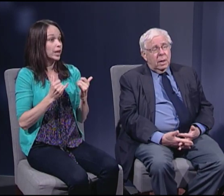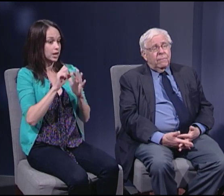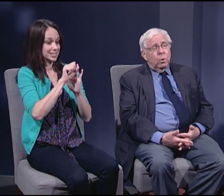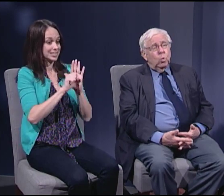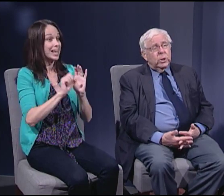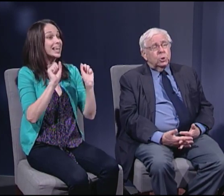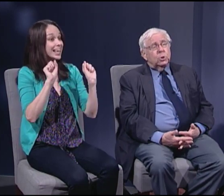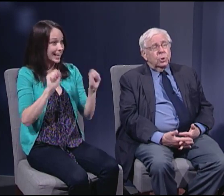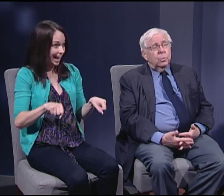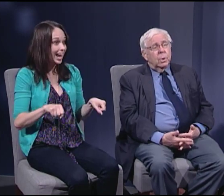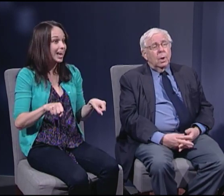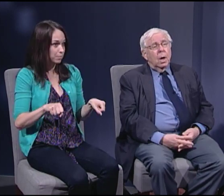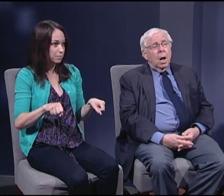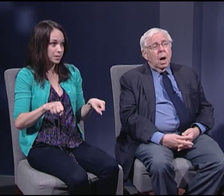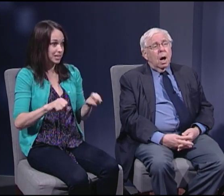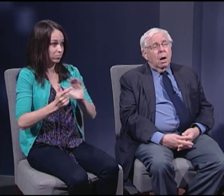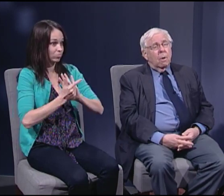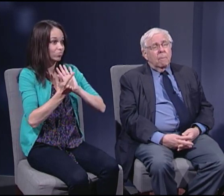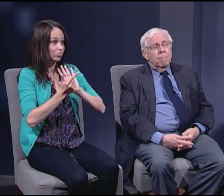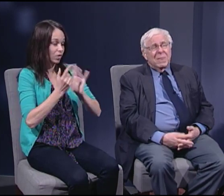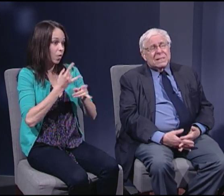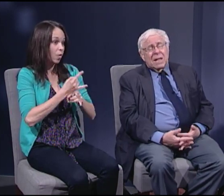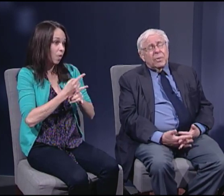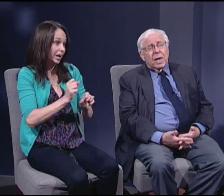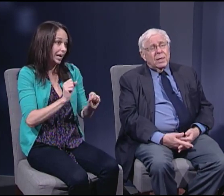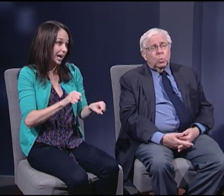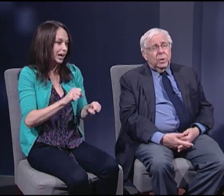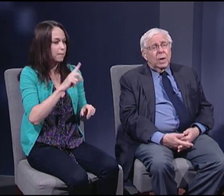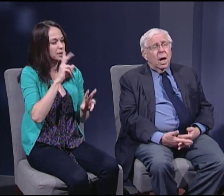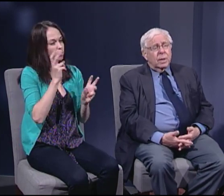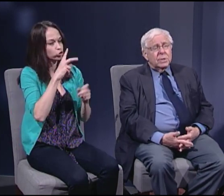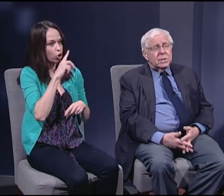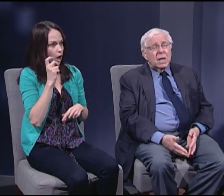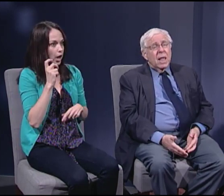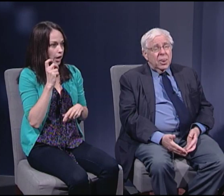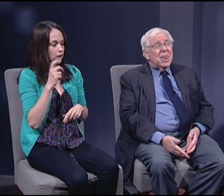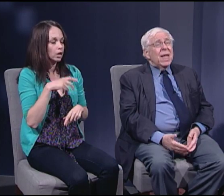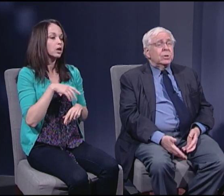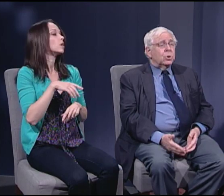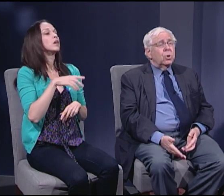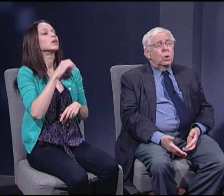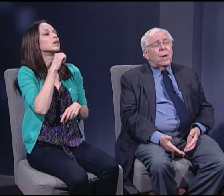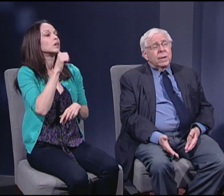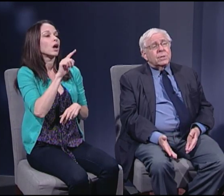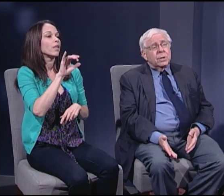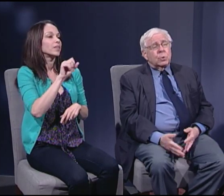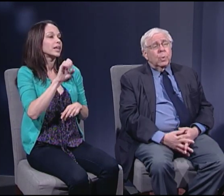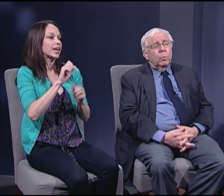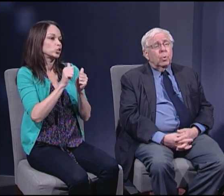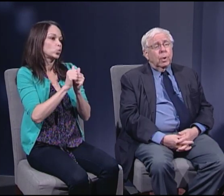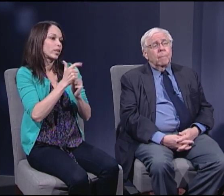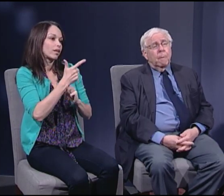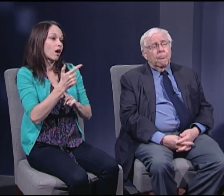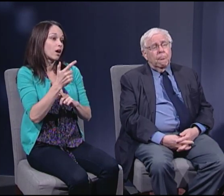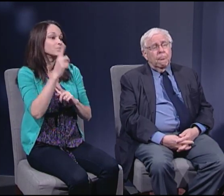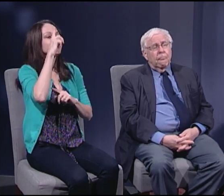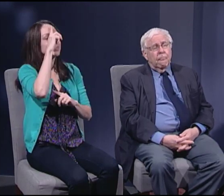if it wished to, but that's not the case with guns, thanks to the United States Supreme Court.